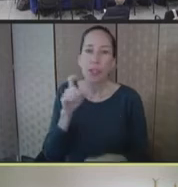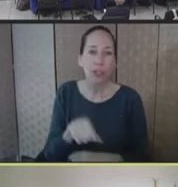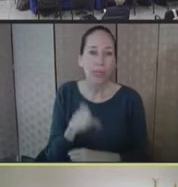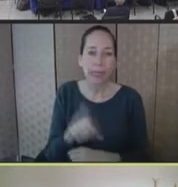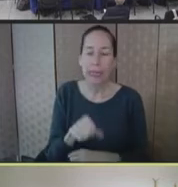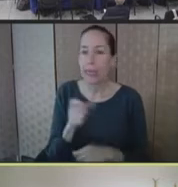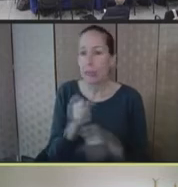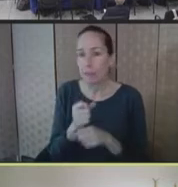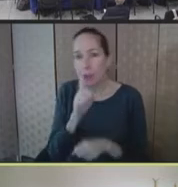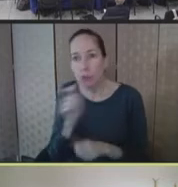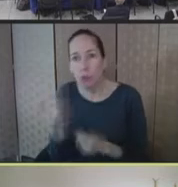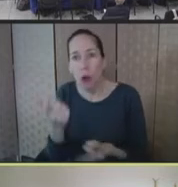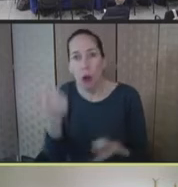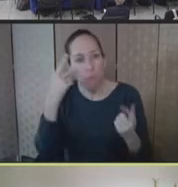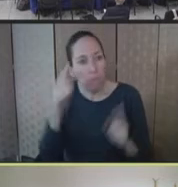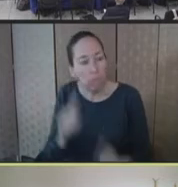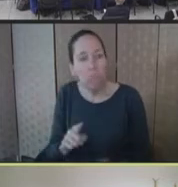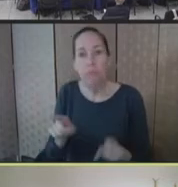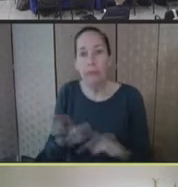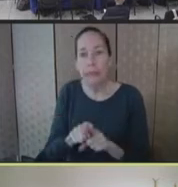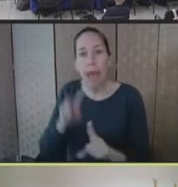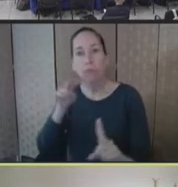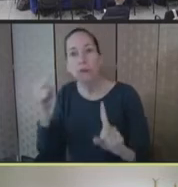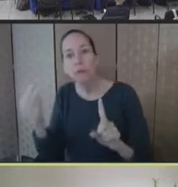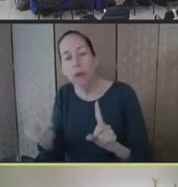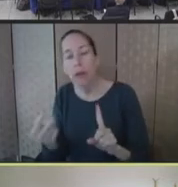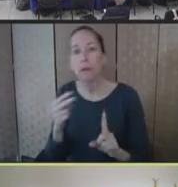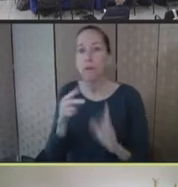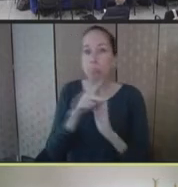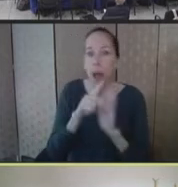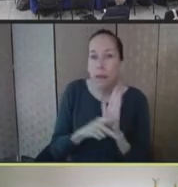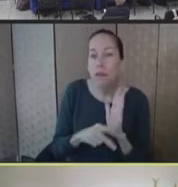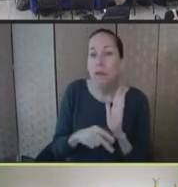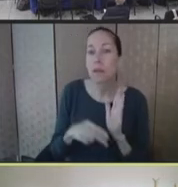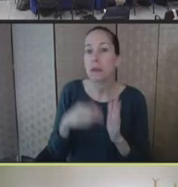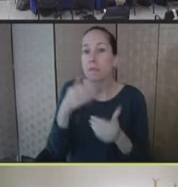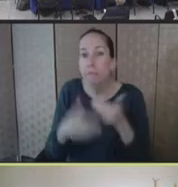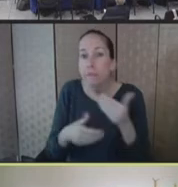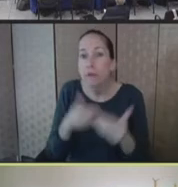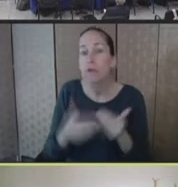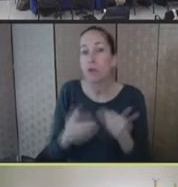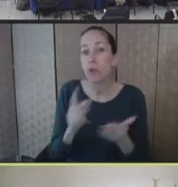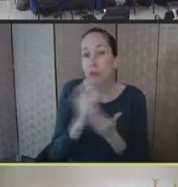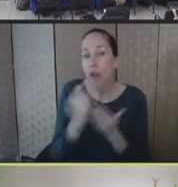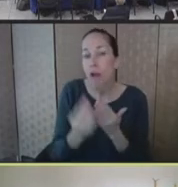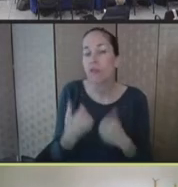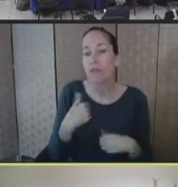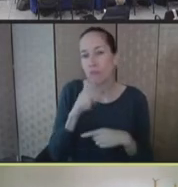of what that regulatory requirements are, and assure that they are followed. Slide, please.